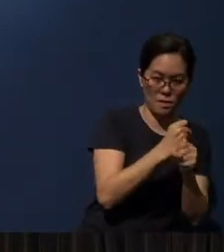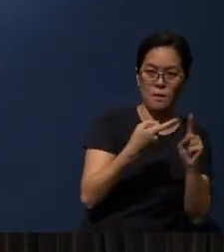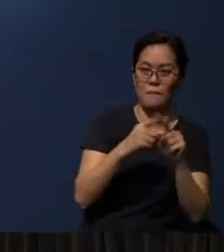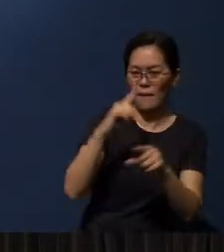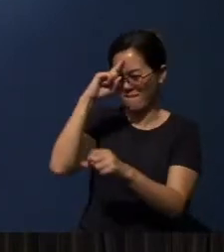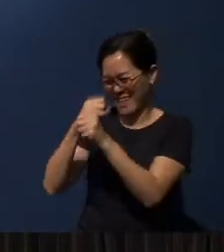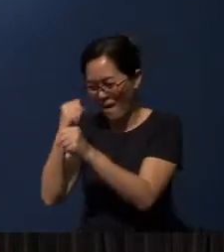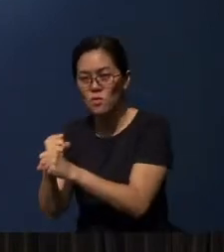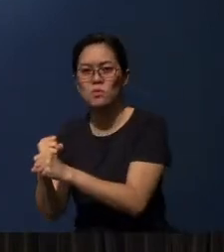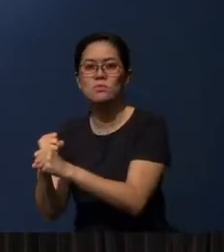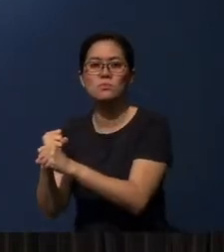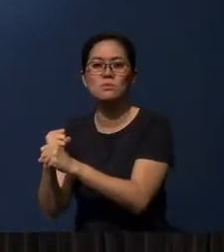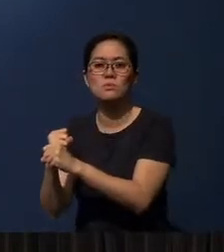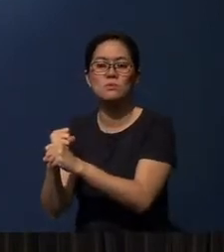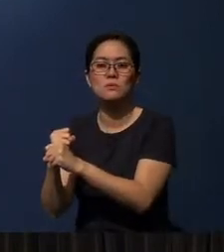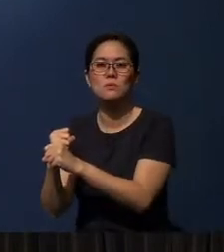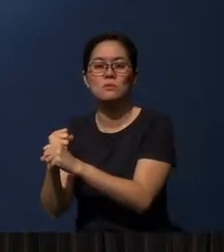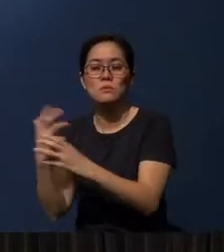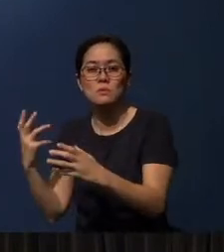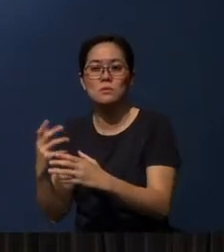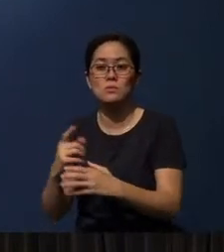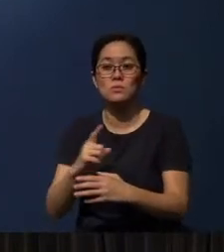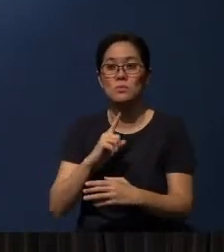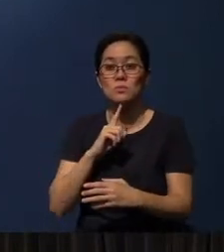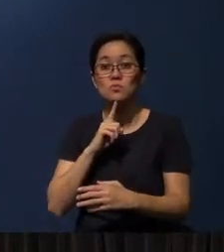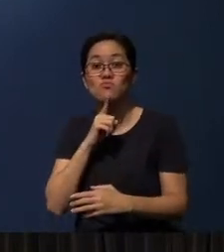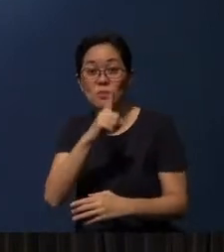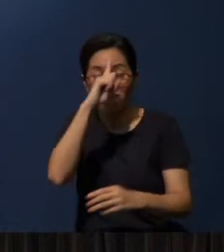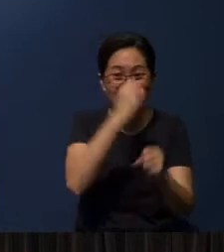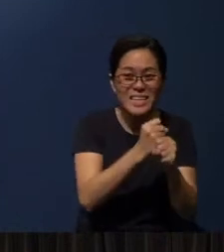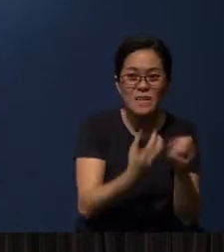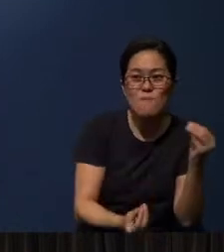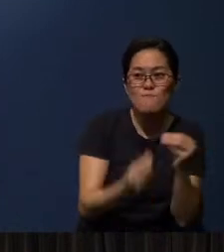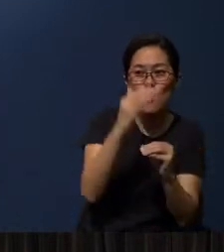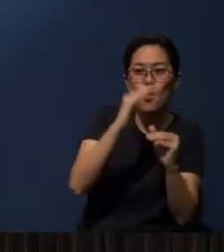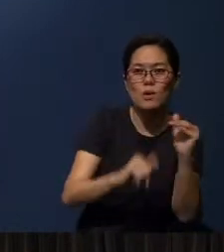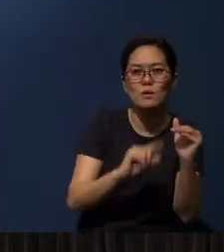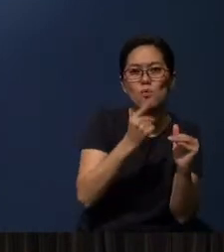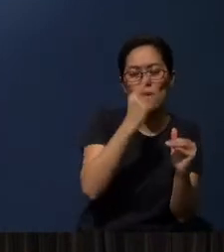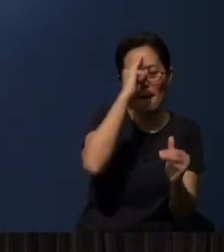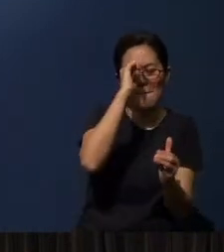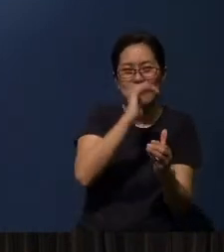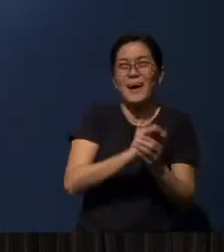What I mean by this is this - it’s that real faith is more than just believing in God.